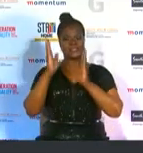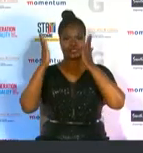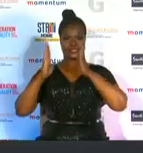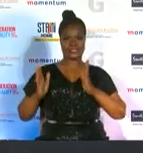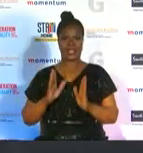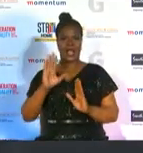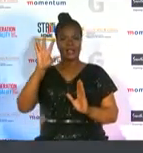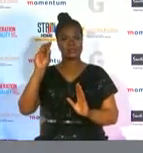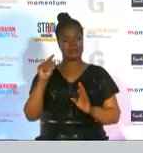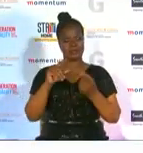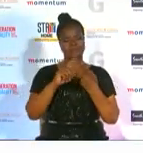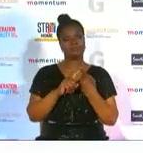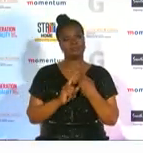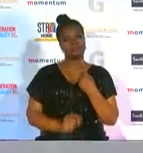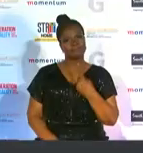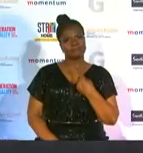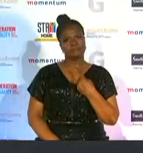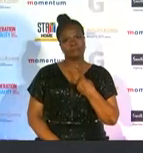are